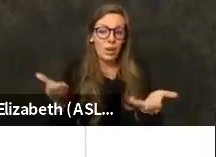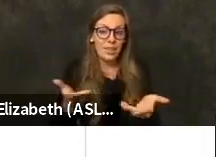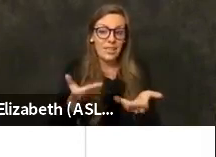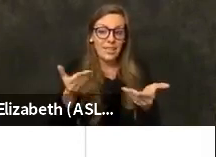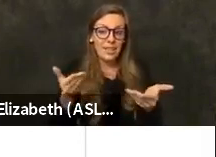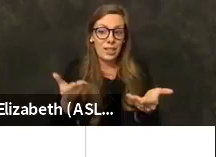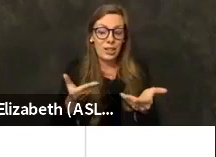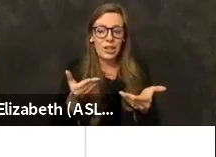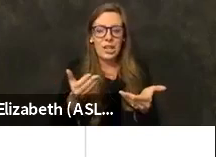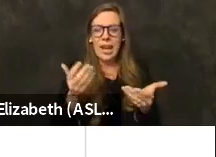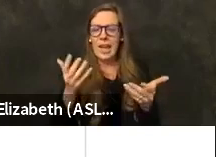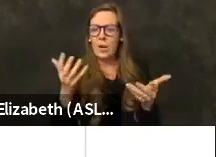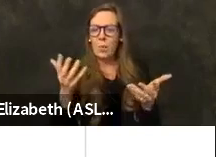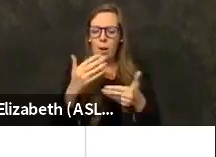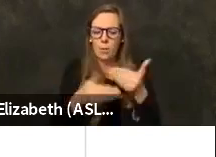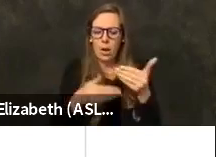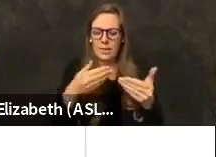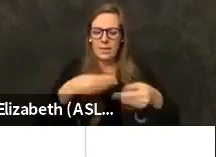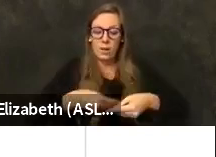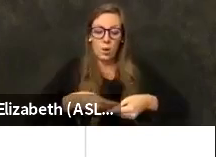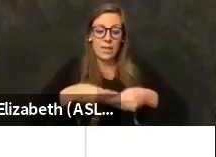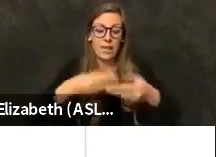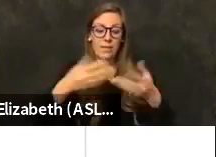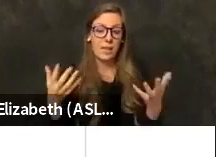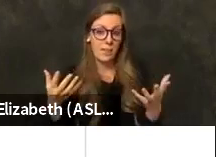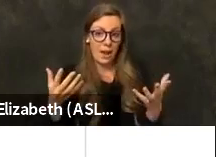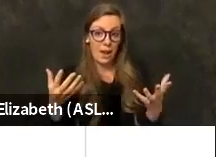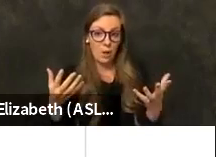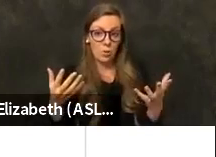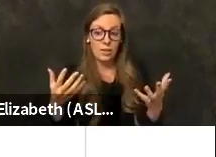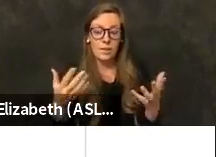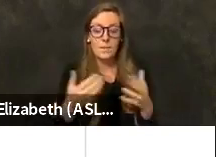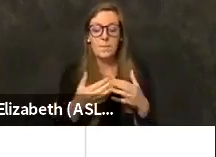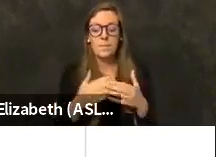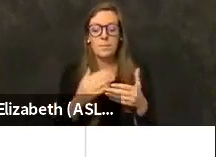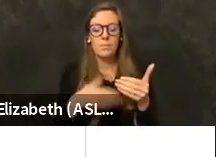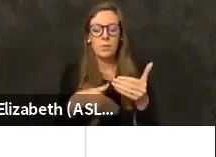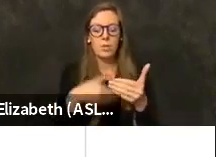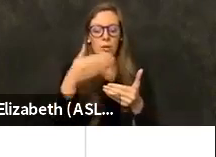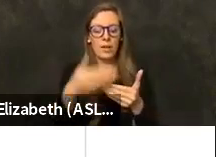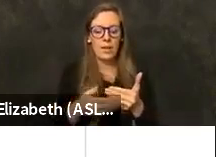which they're going out and being utilized if we can go to the next slide.